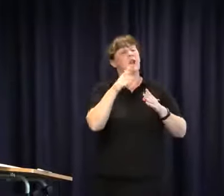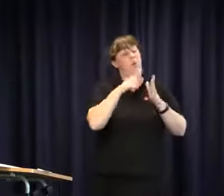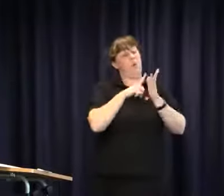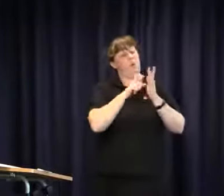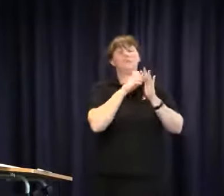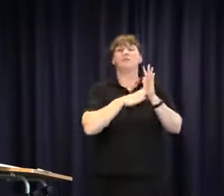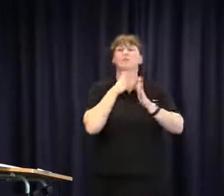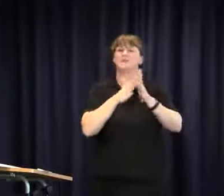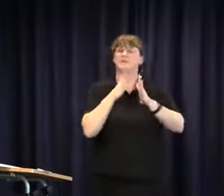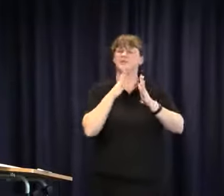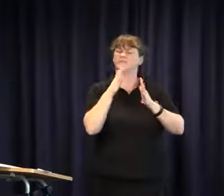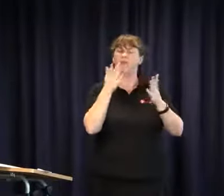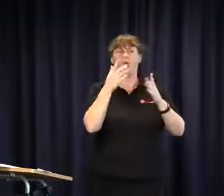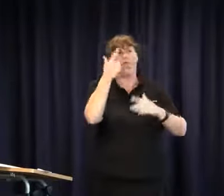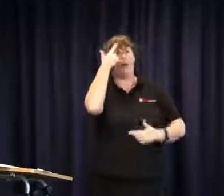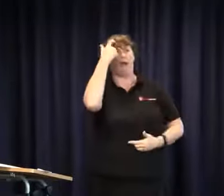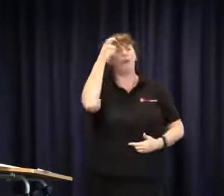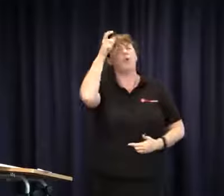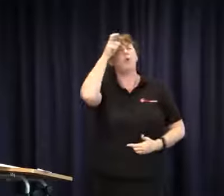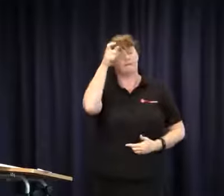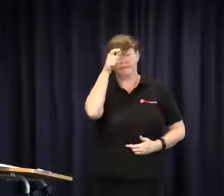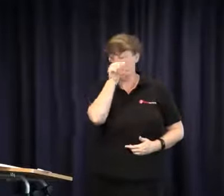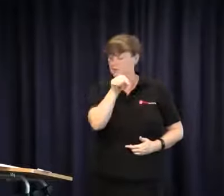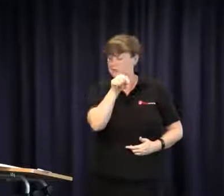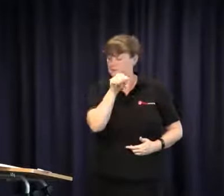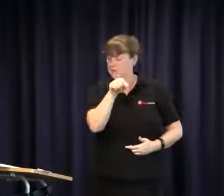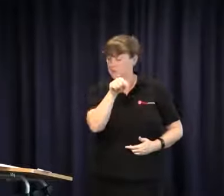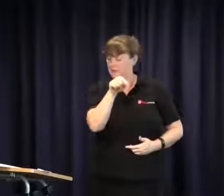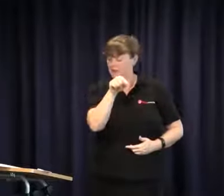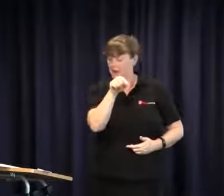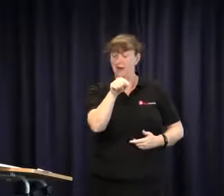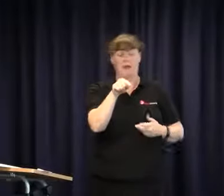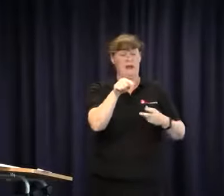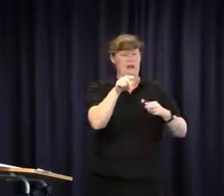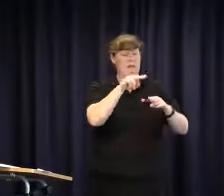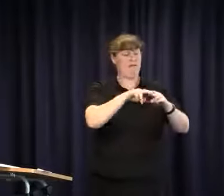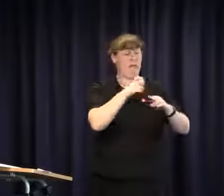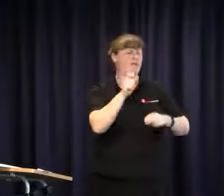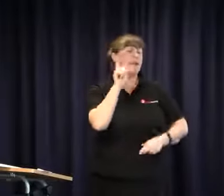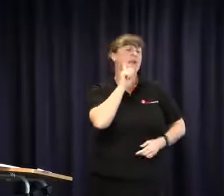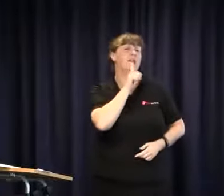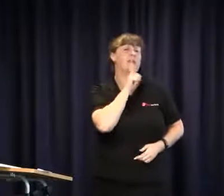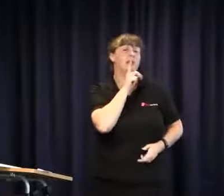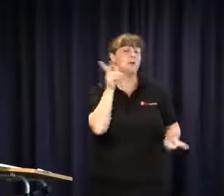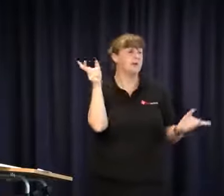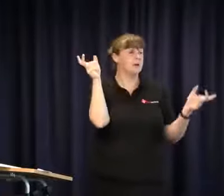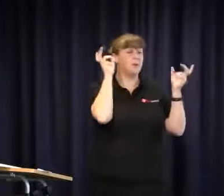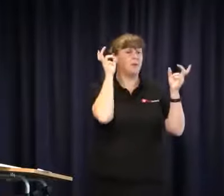mean? Audism is a term that has been used it's kind of a concept, if you like. So it